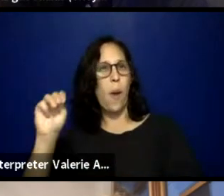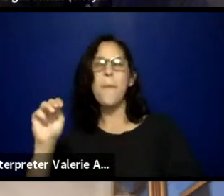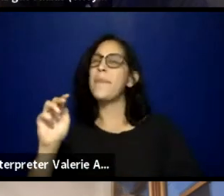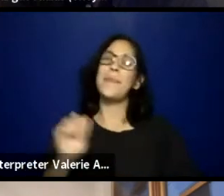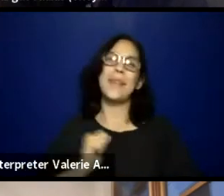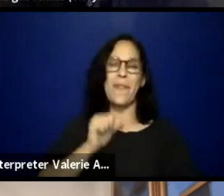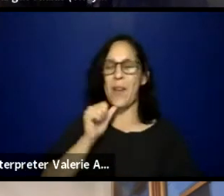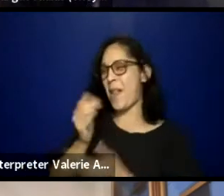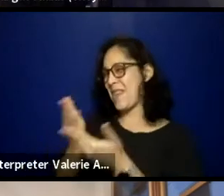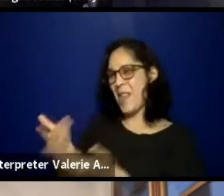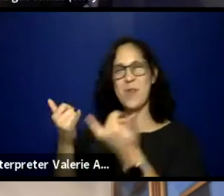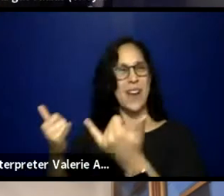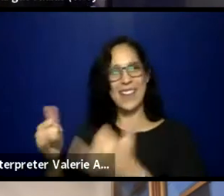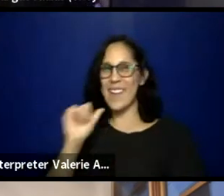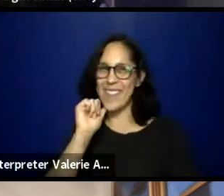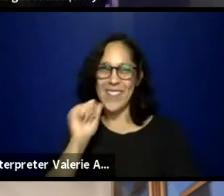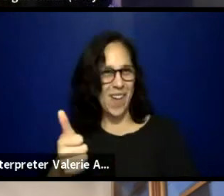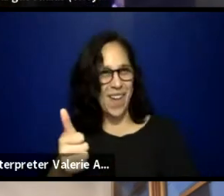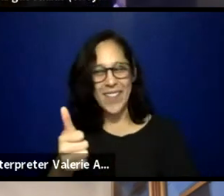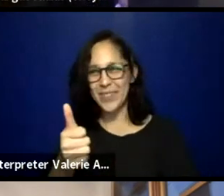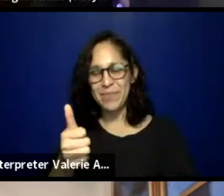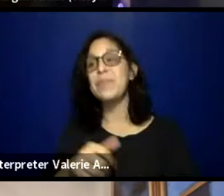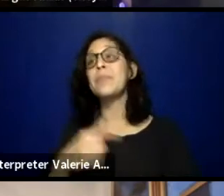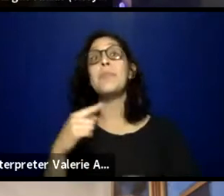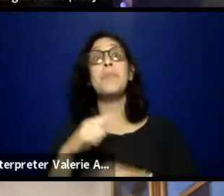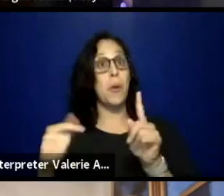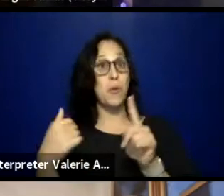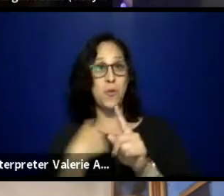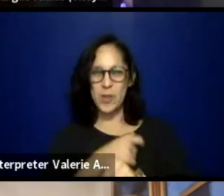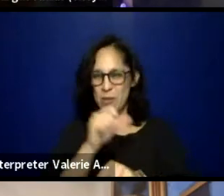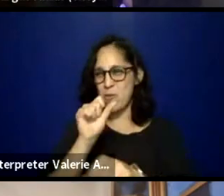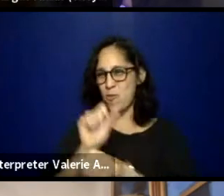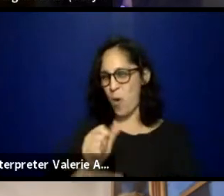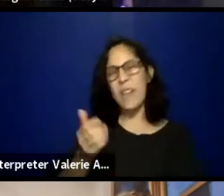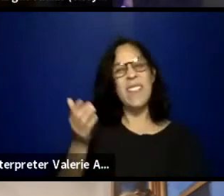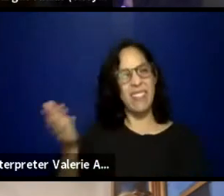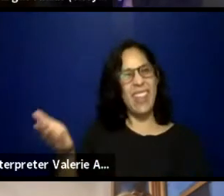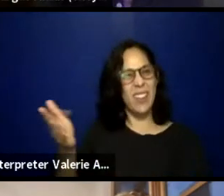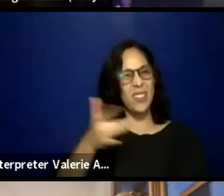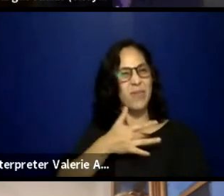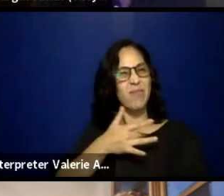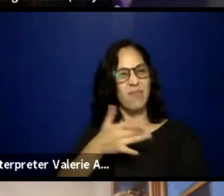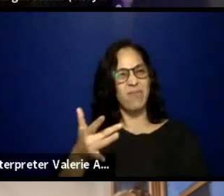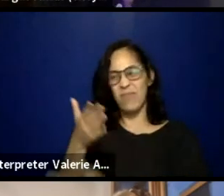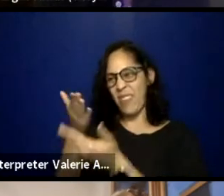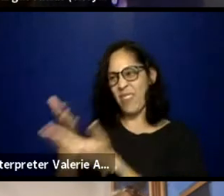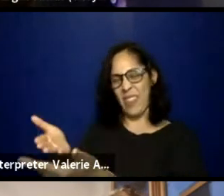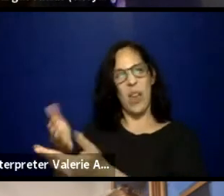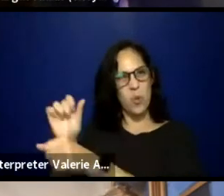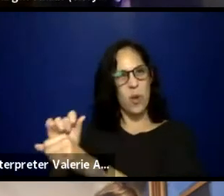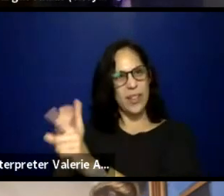but we do our work on Guam primarily, and we are a community-based organization